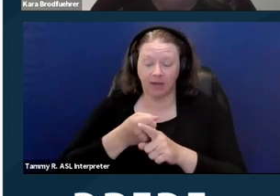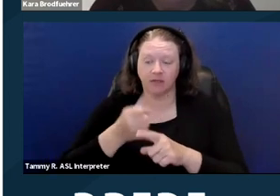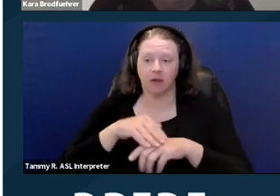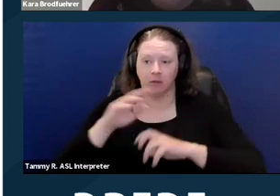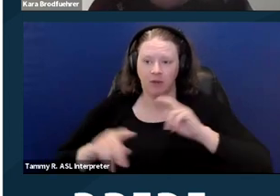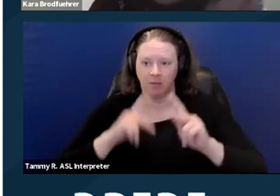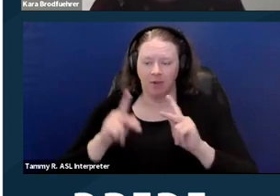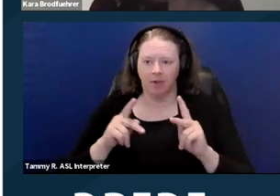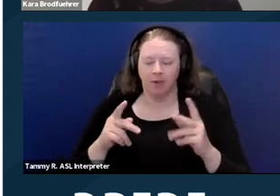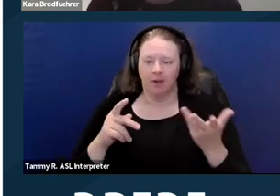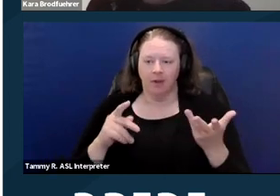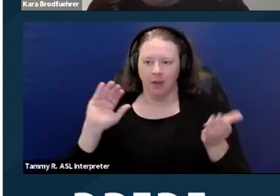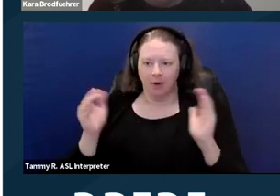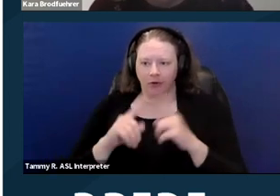versus like a very small impact.